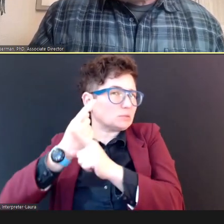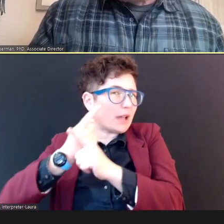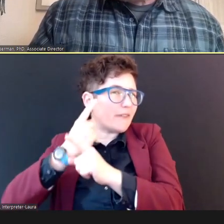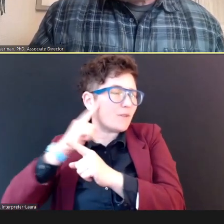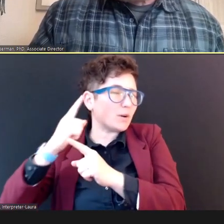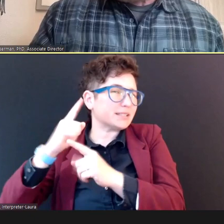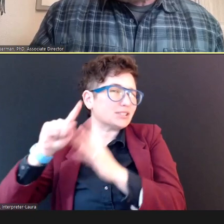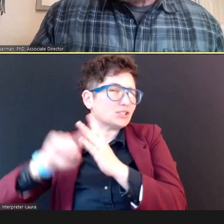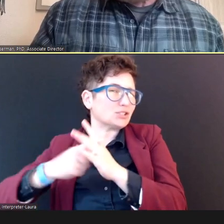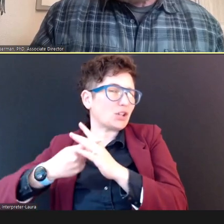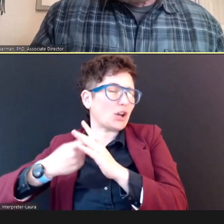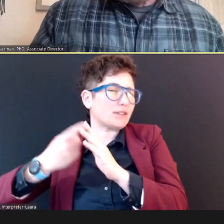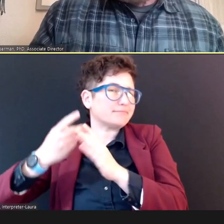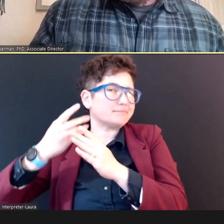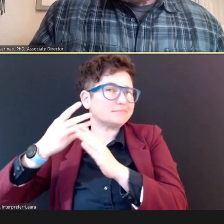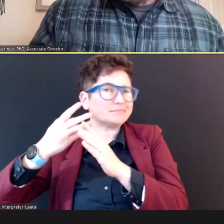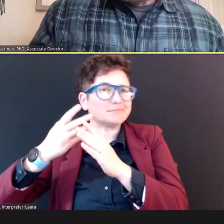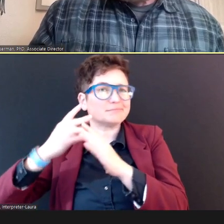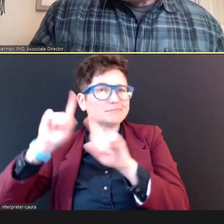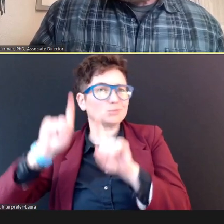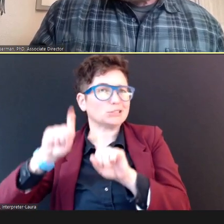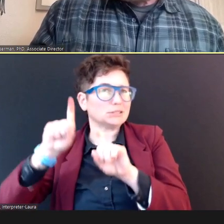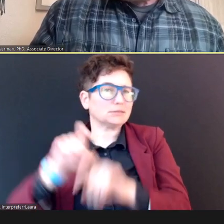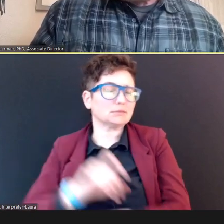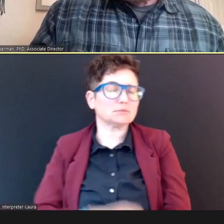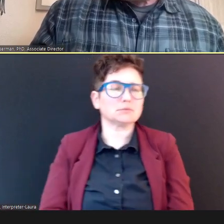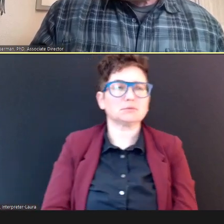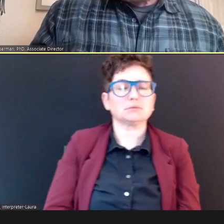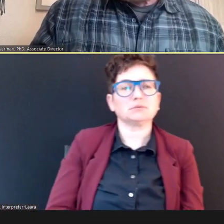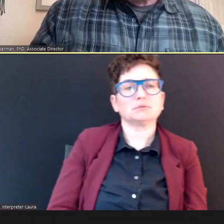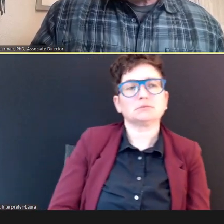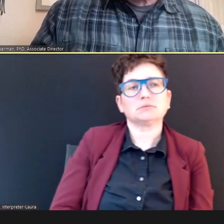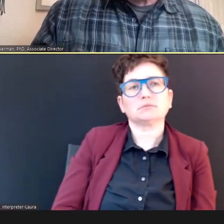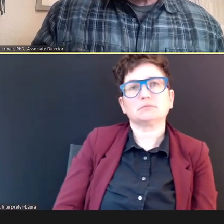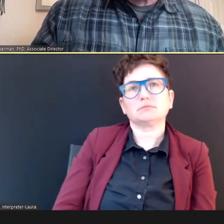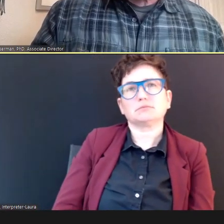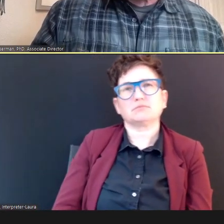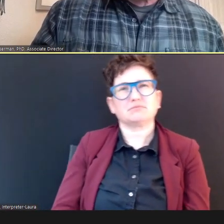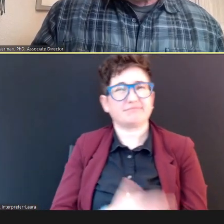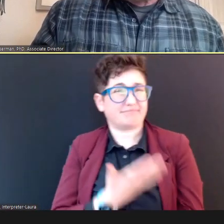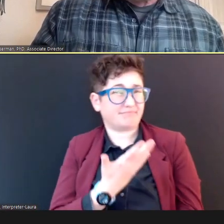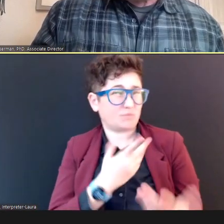What do you make of that question, Terry? Dr.